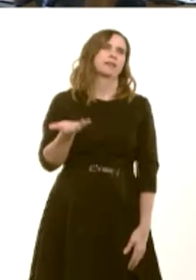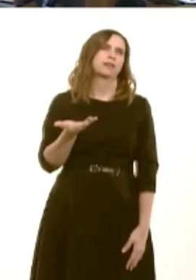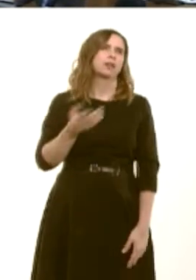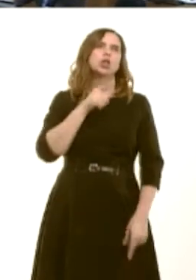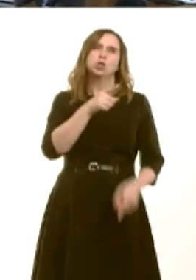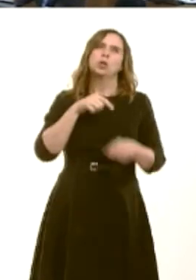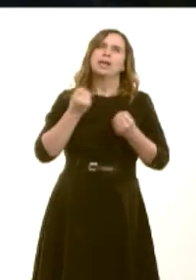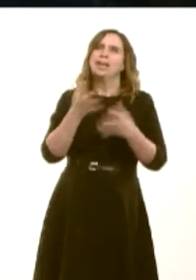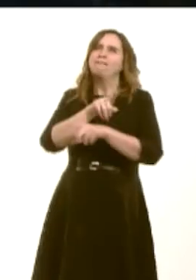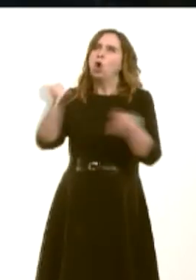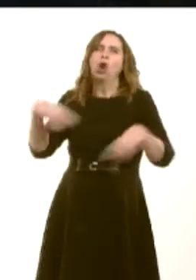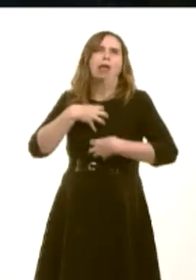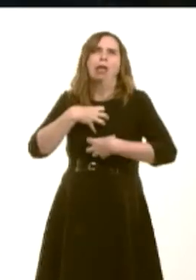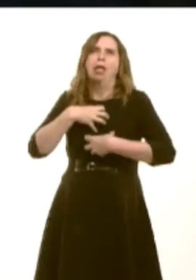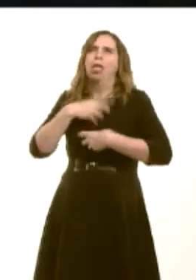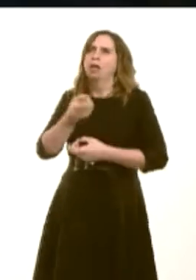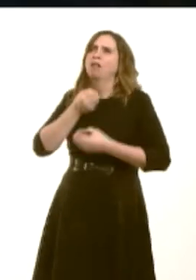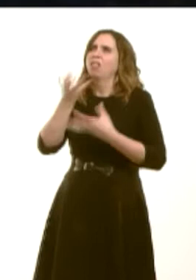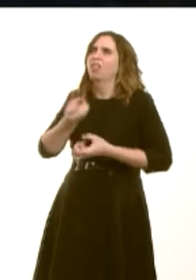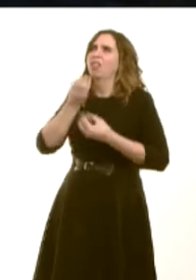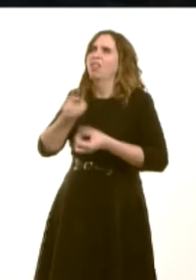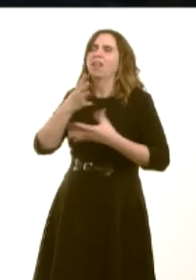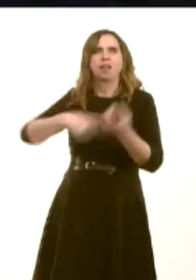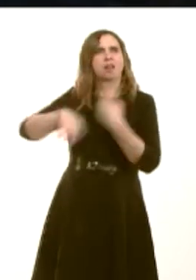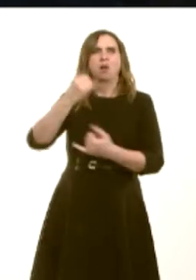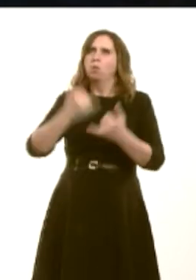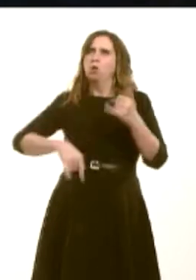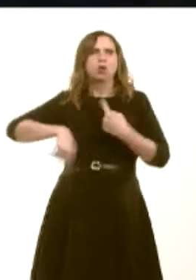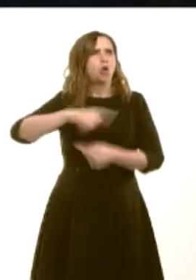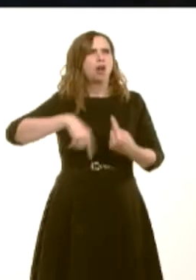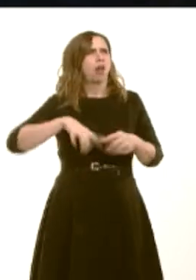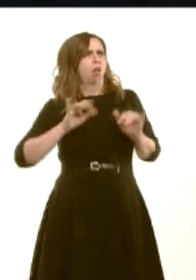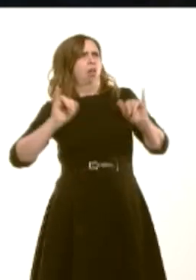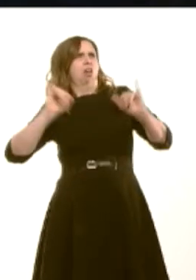to scaremonger, especially when there was no mention whatsoever of the valid exemptions